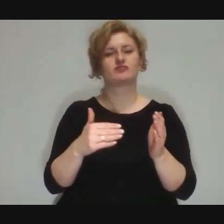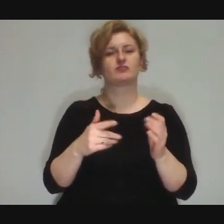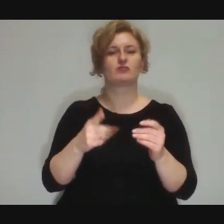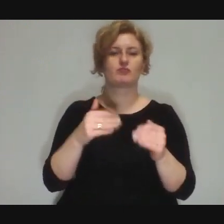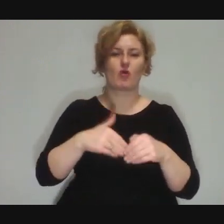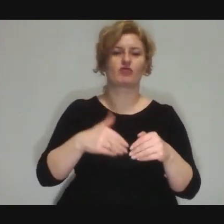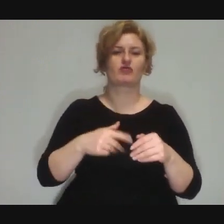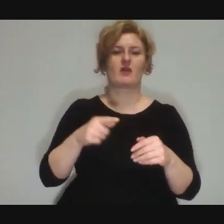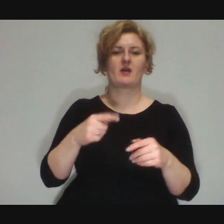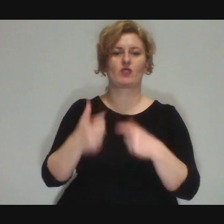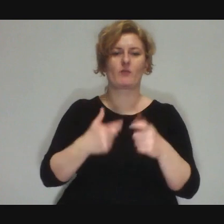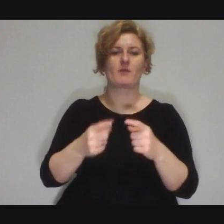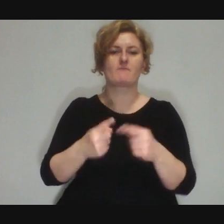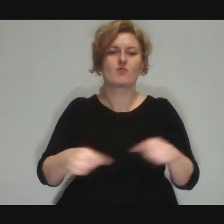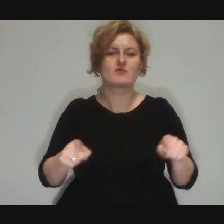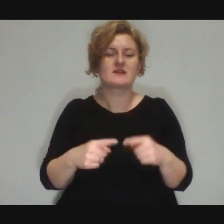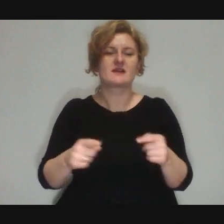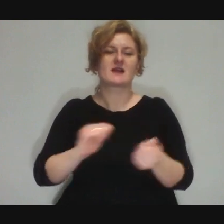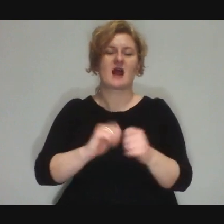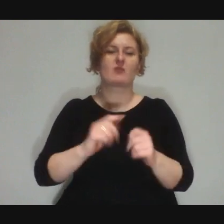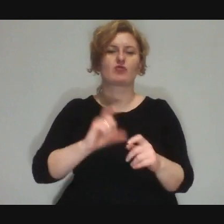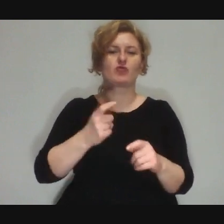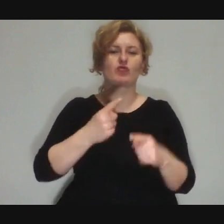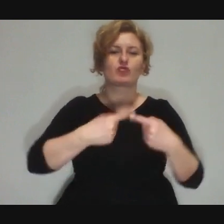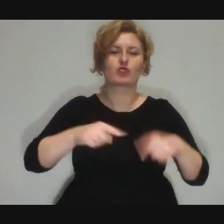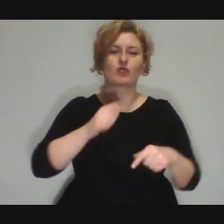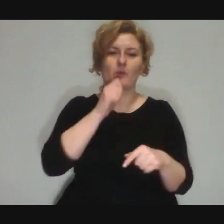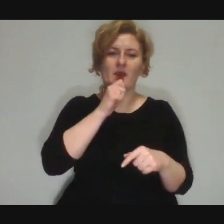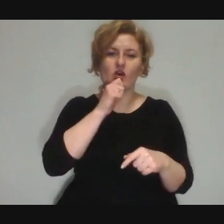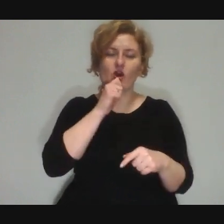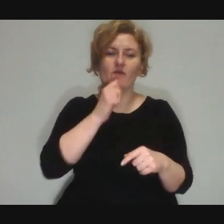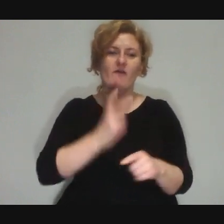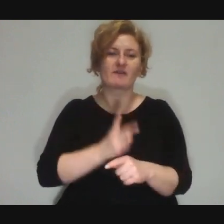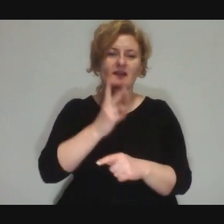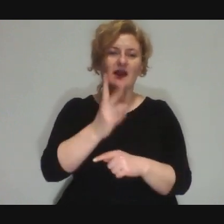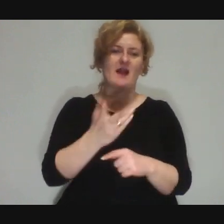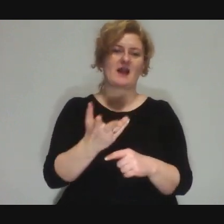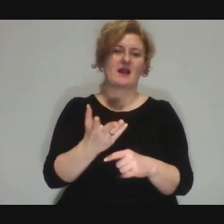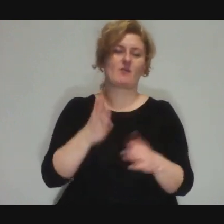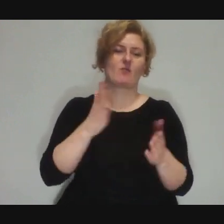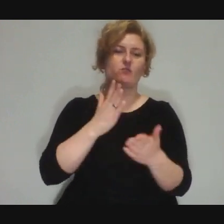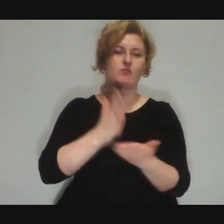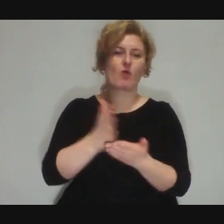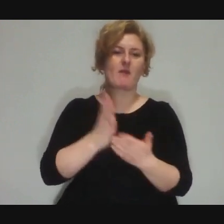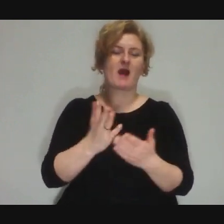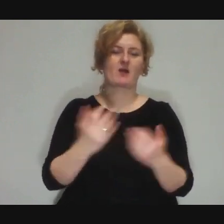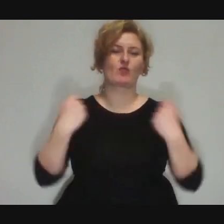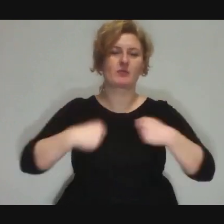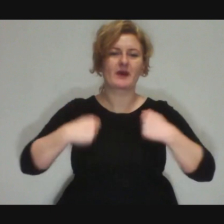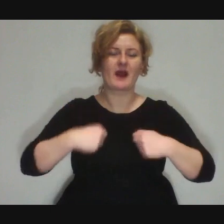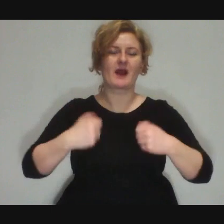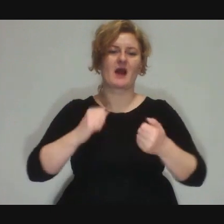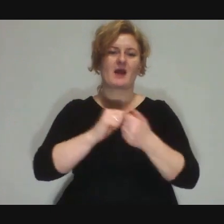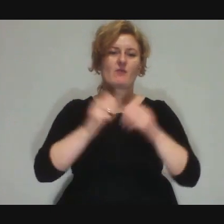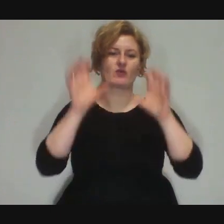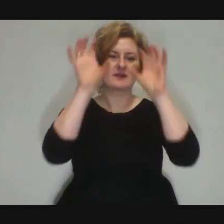who will announce something, who will help with the scenery, with the costumes... So, again,